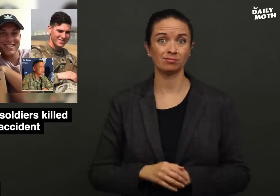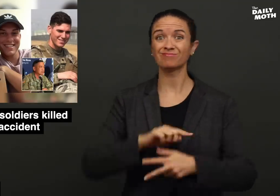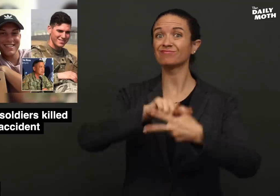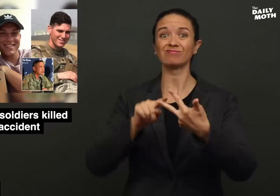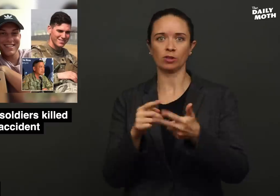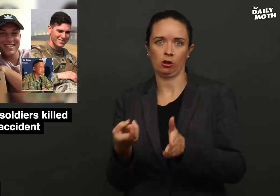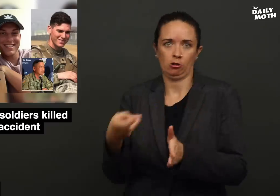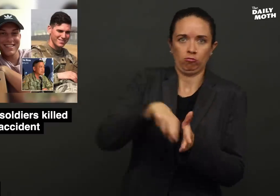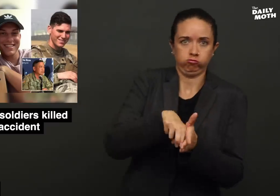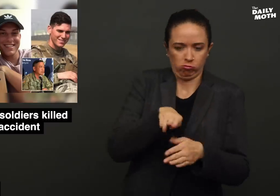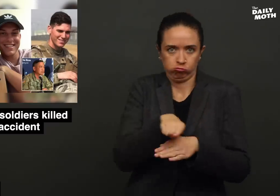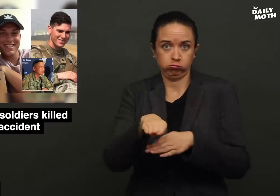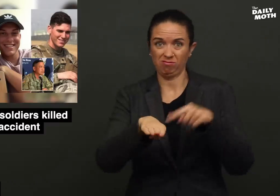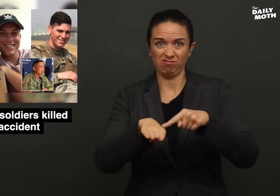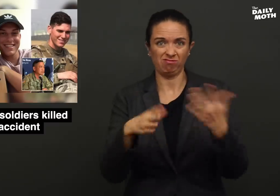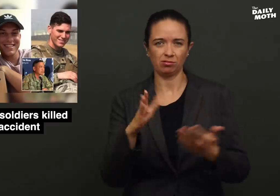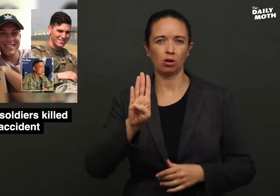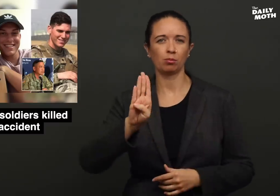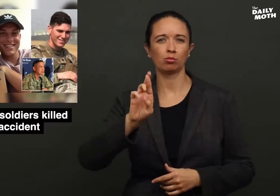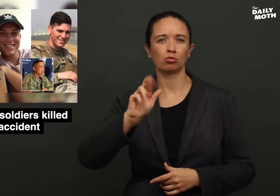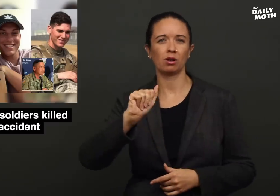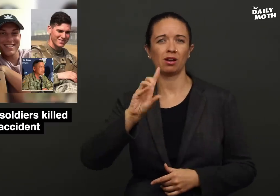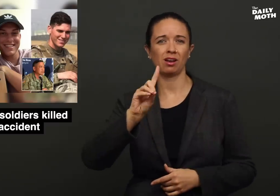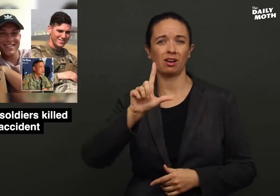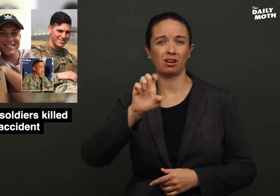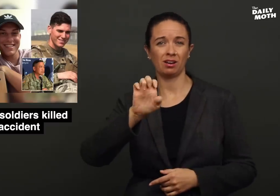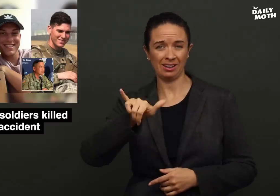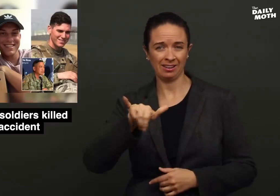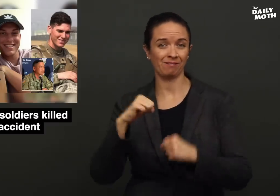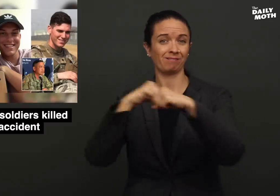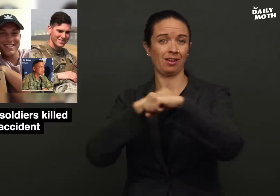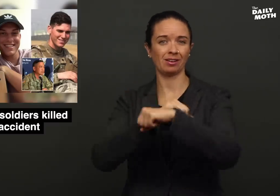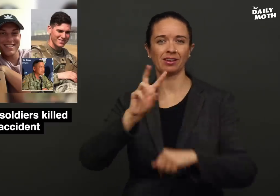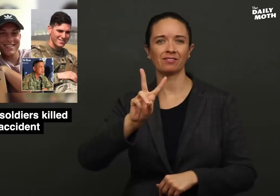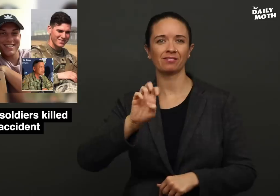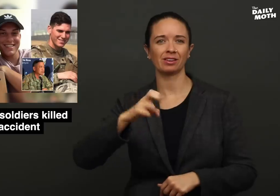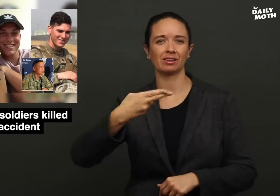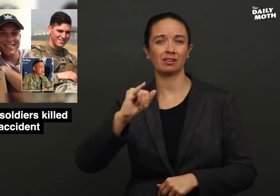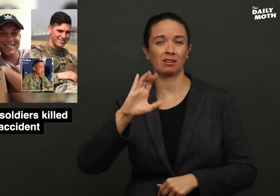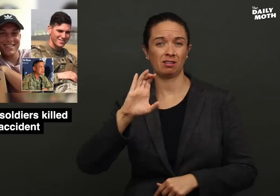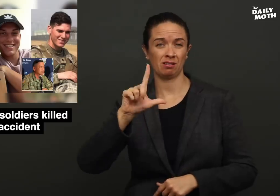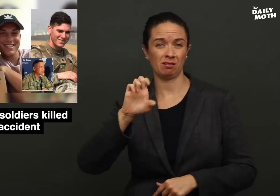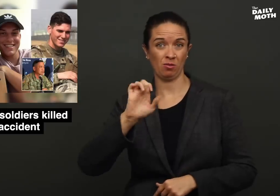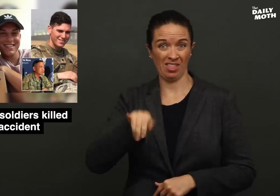They were in a Bradley Fighting Vehicle,